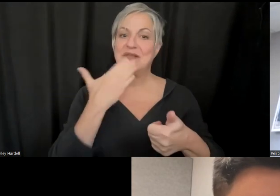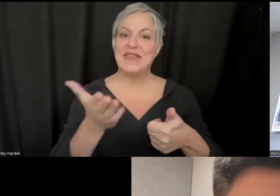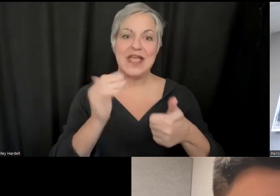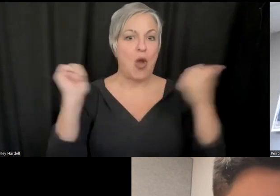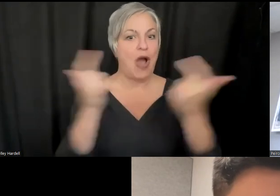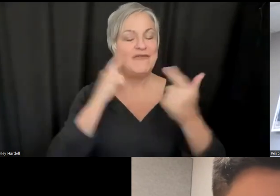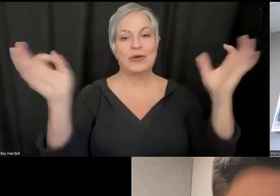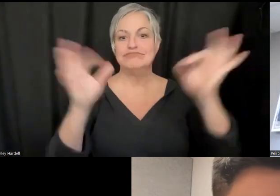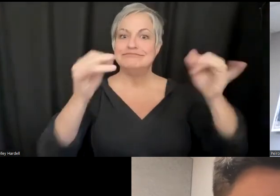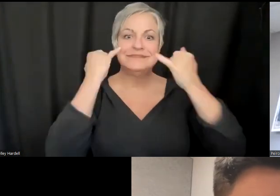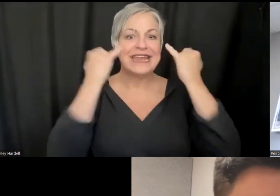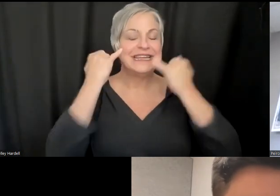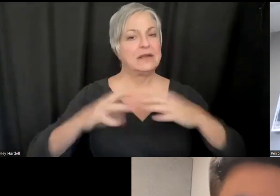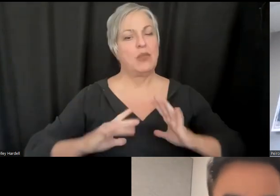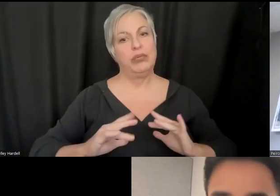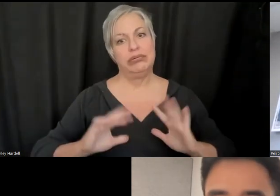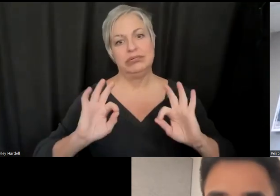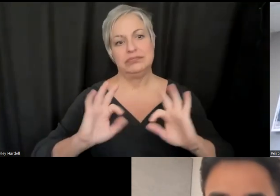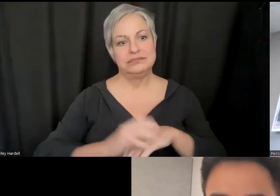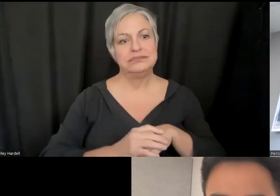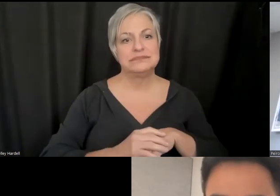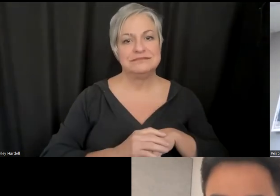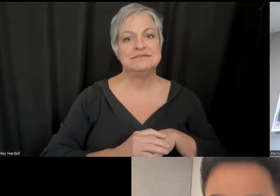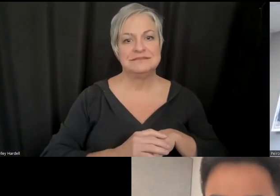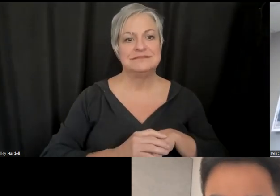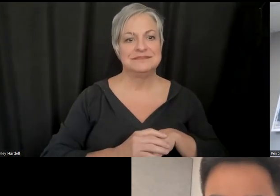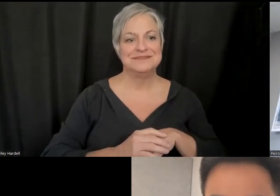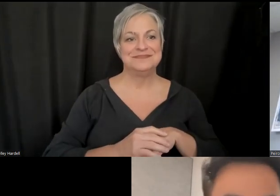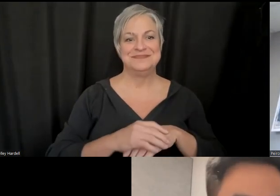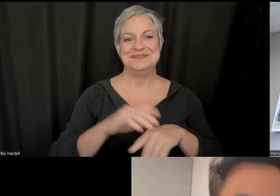the input, everyone. >> Lily: I agree, it's been an